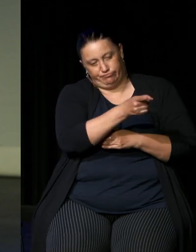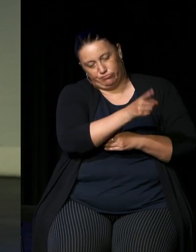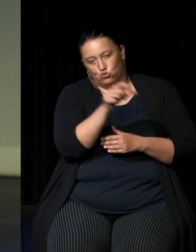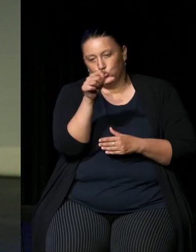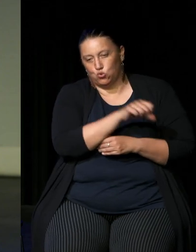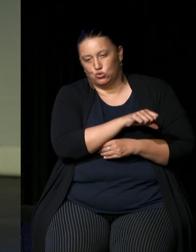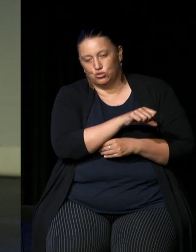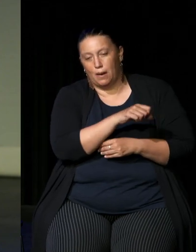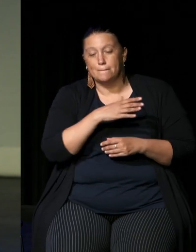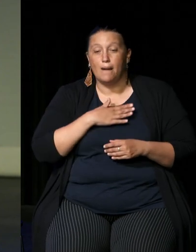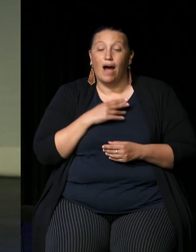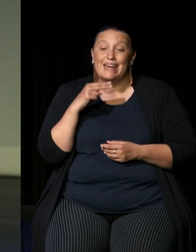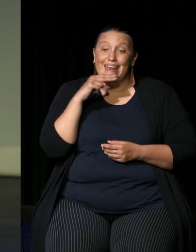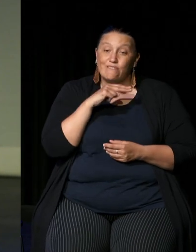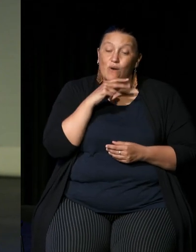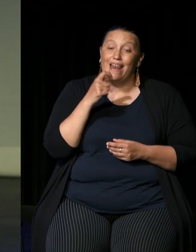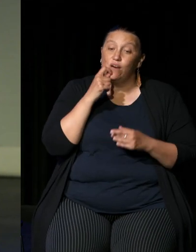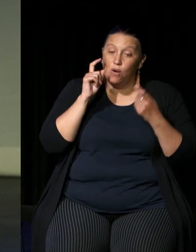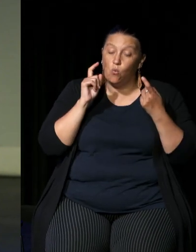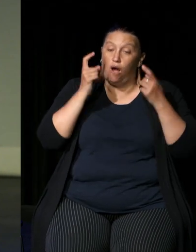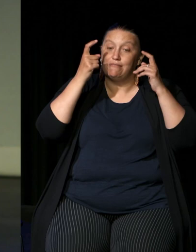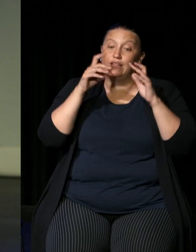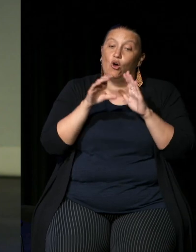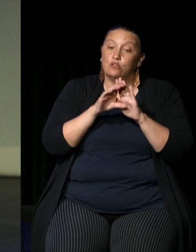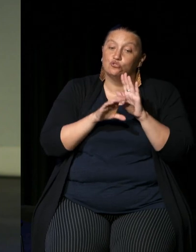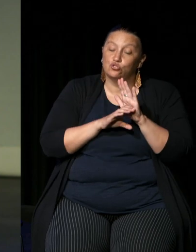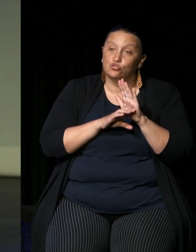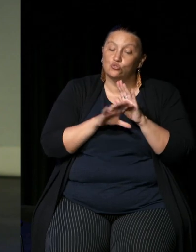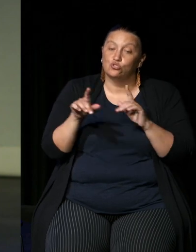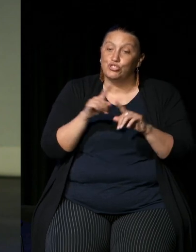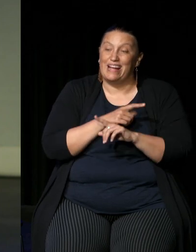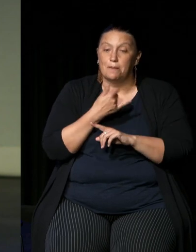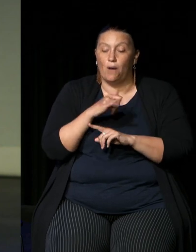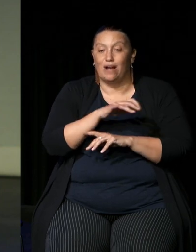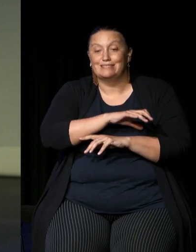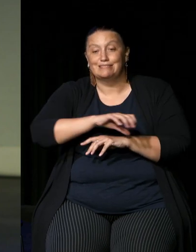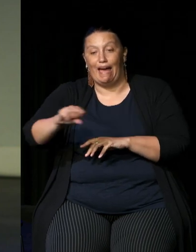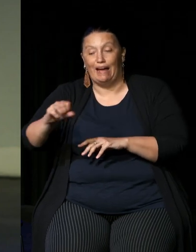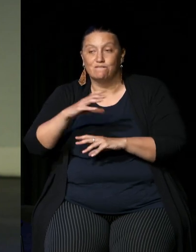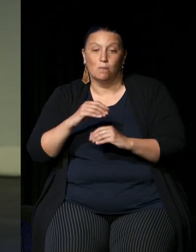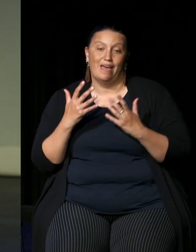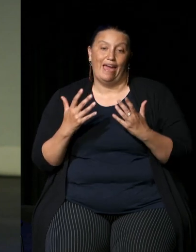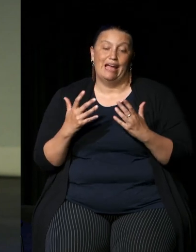little bit worried that the Constitutional change might take it out of the hands of the local people